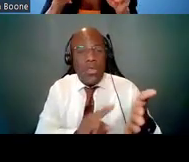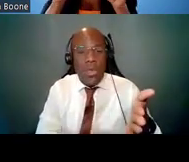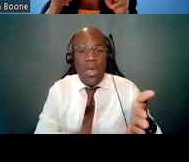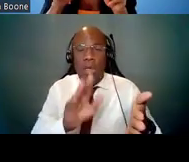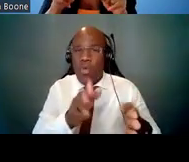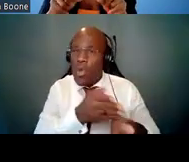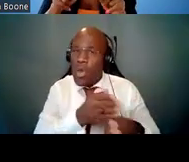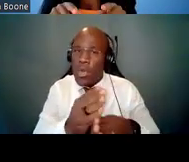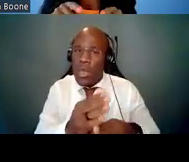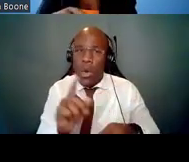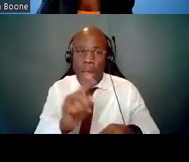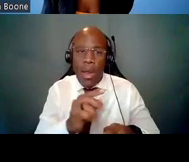Take a look at those mechanisms.